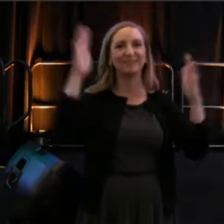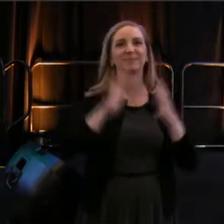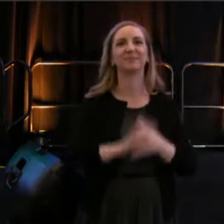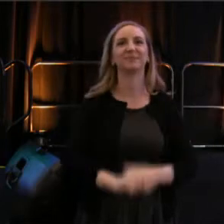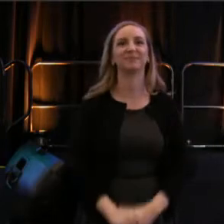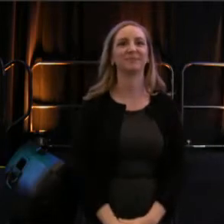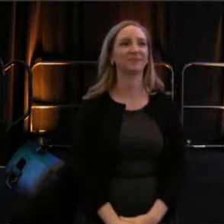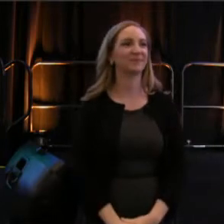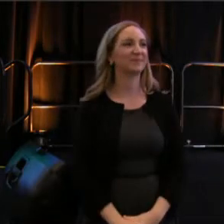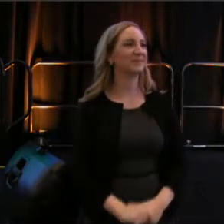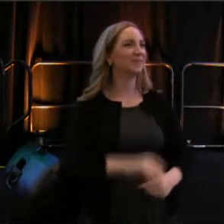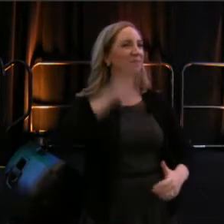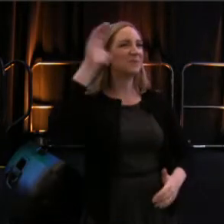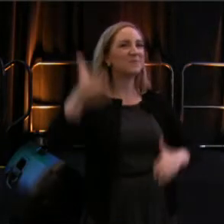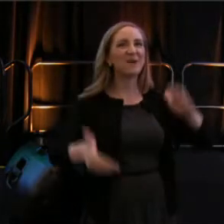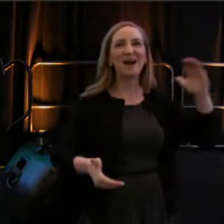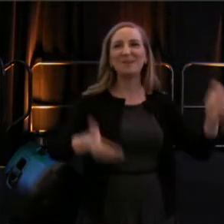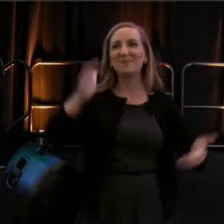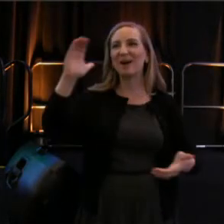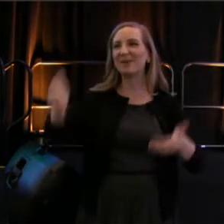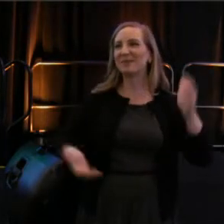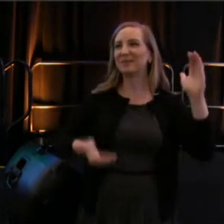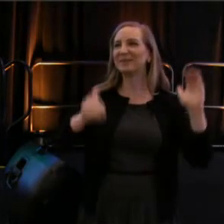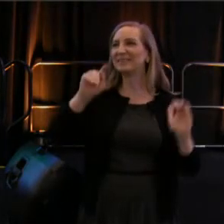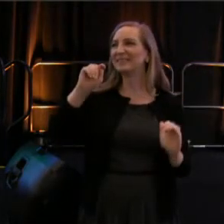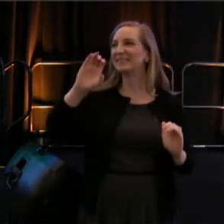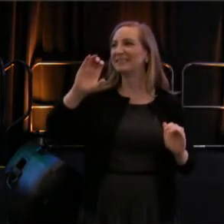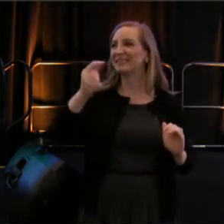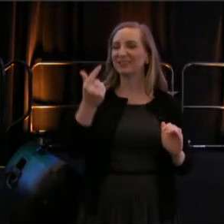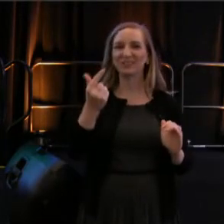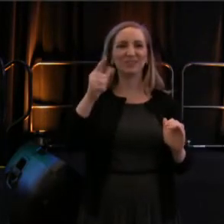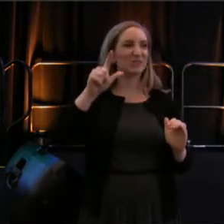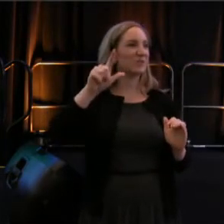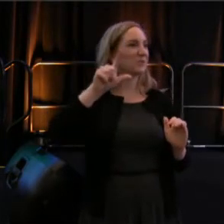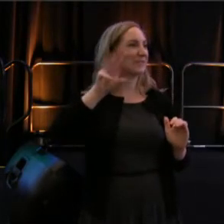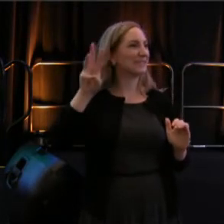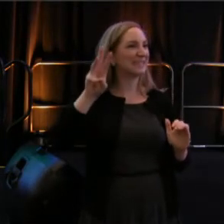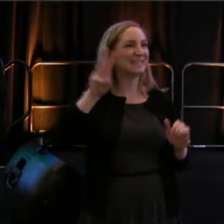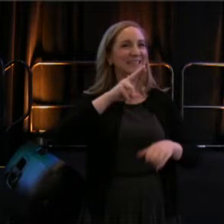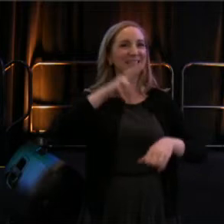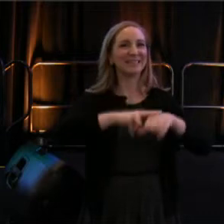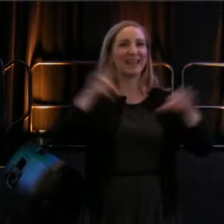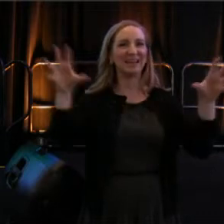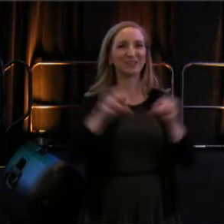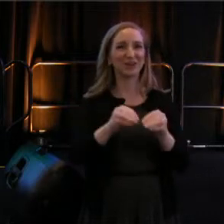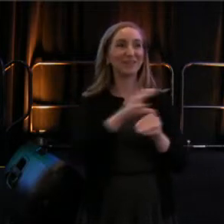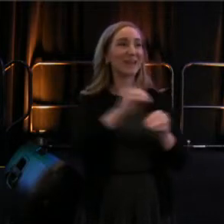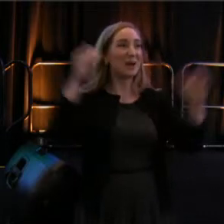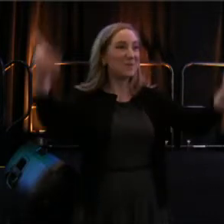Welcome to TCG's 26th national conference and welcome to Washington DC!